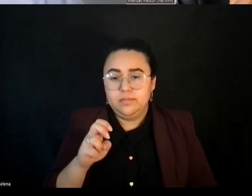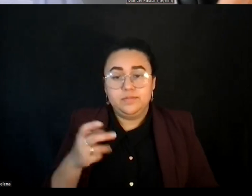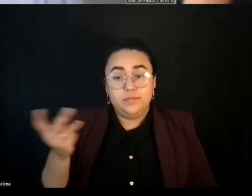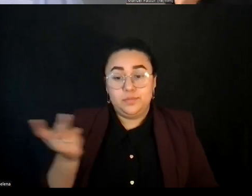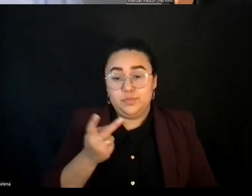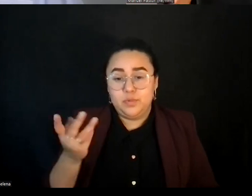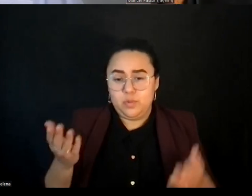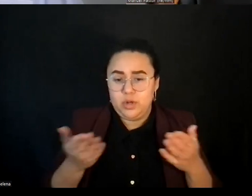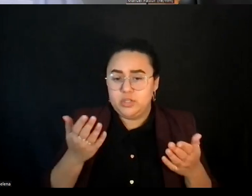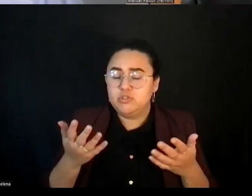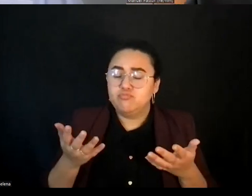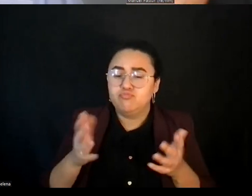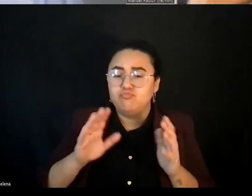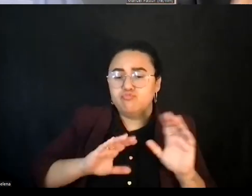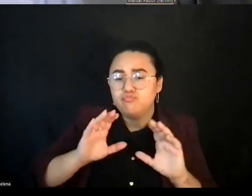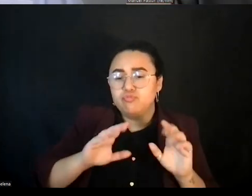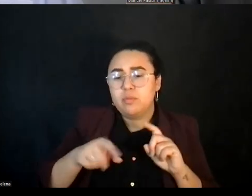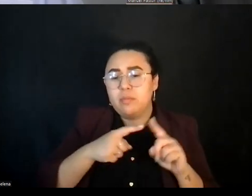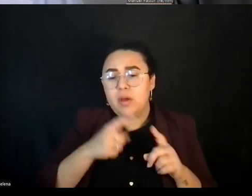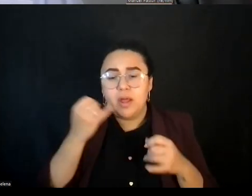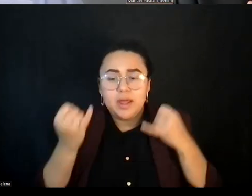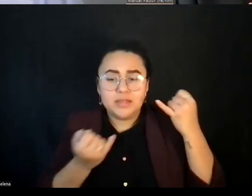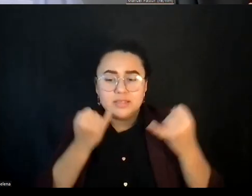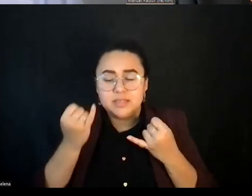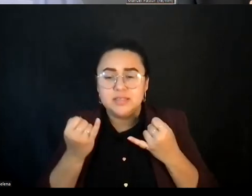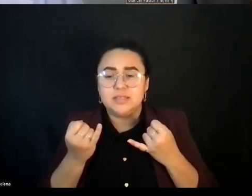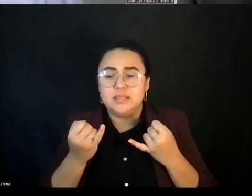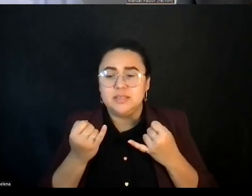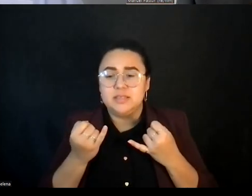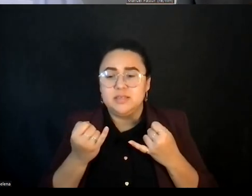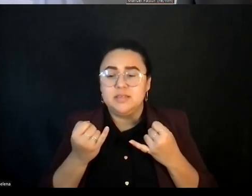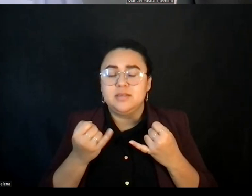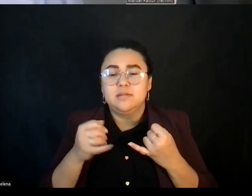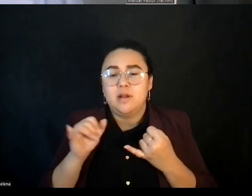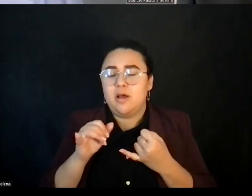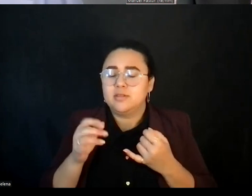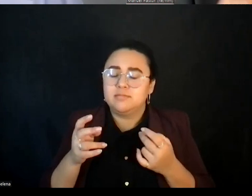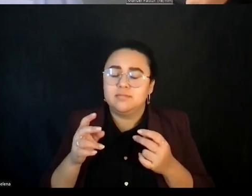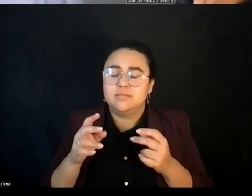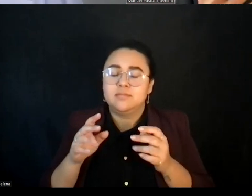time in the world of ideas, as well as blessedly with the world of